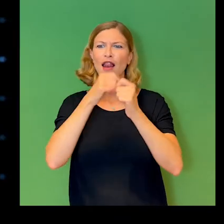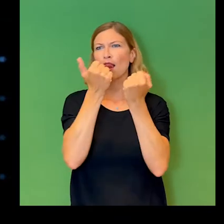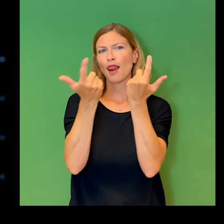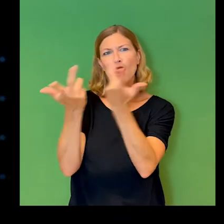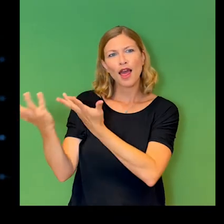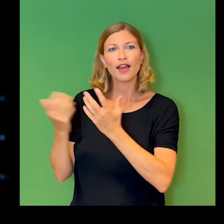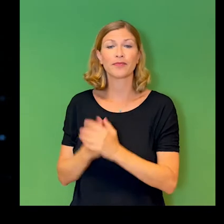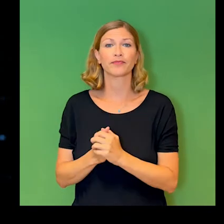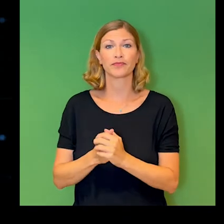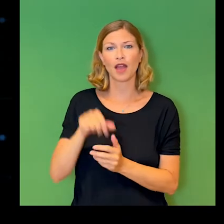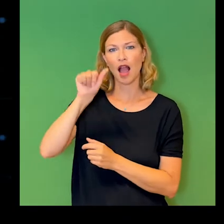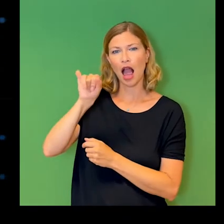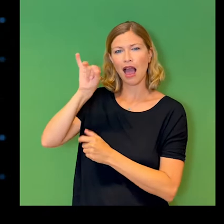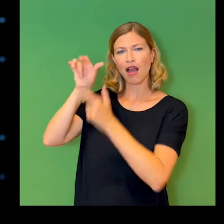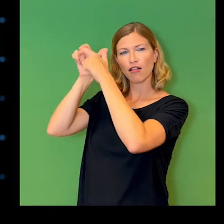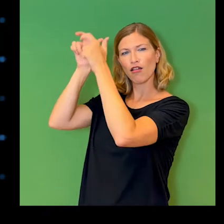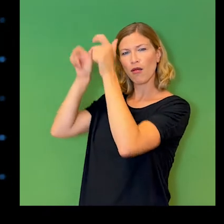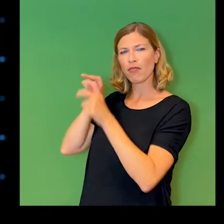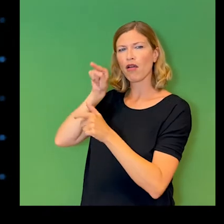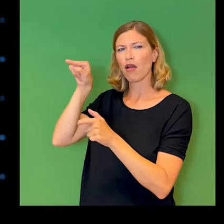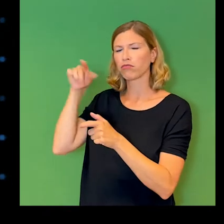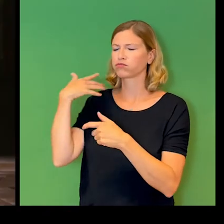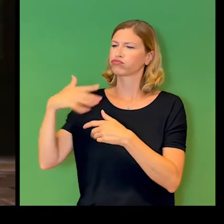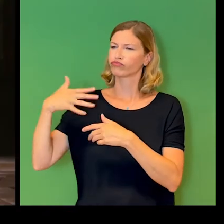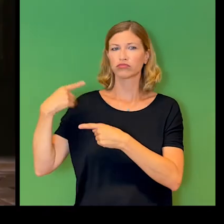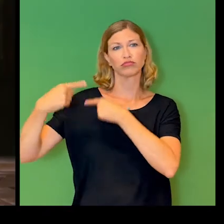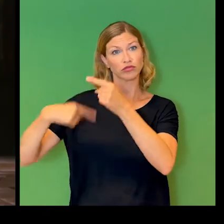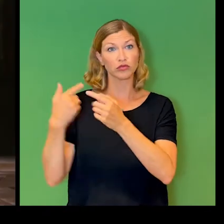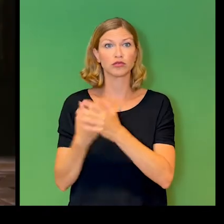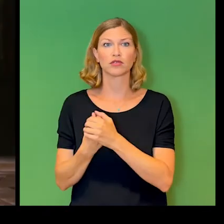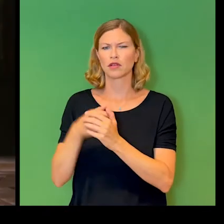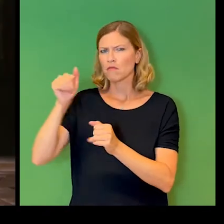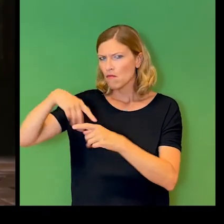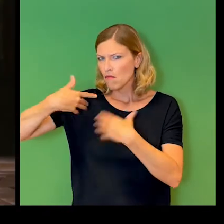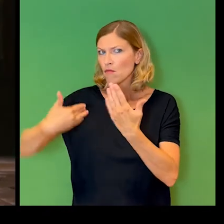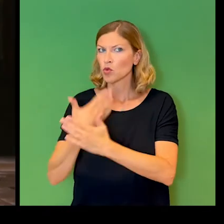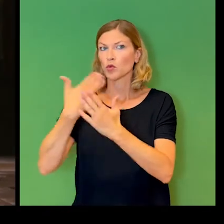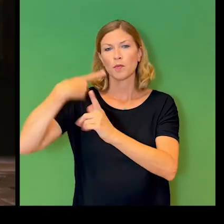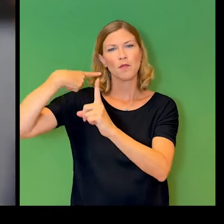Artificial intelligence is here to stay. It promises new benefits to people with disabilities,